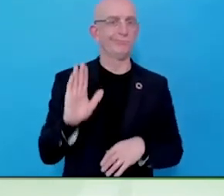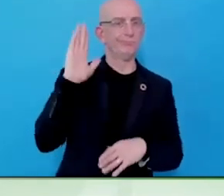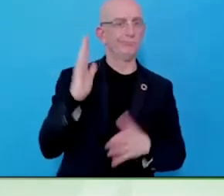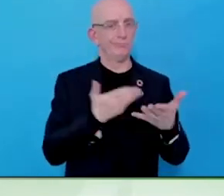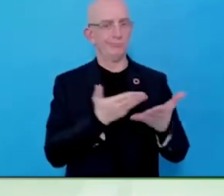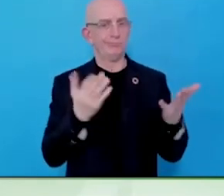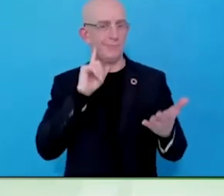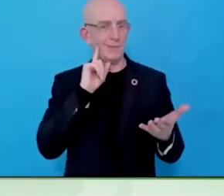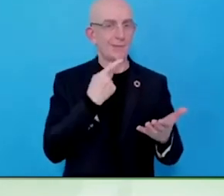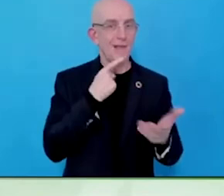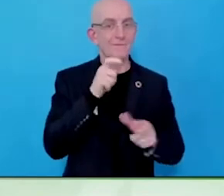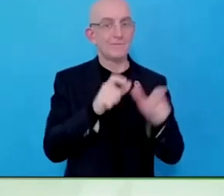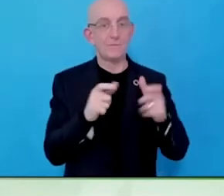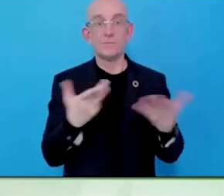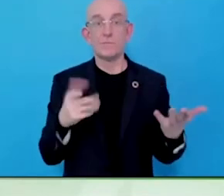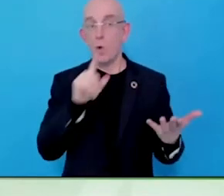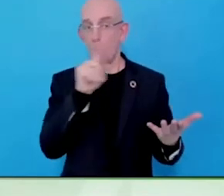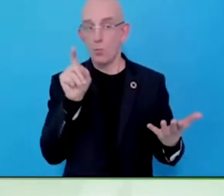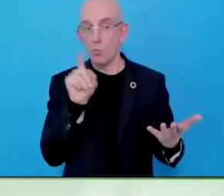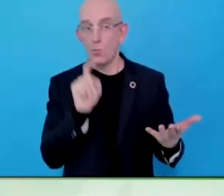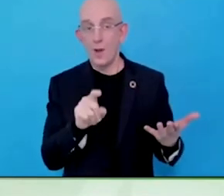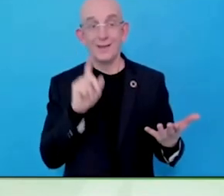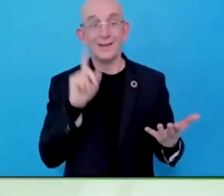It is something that the disability sector, that is focused